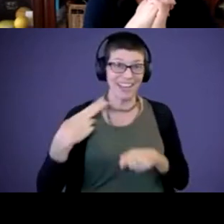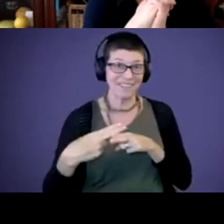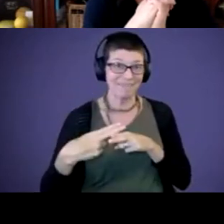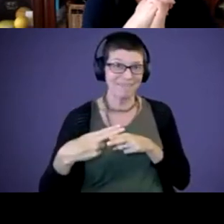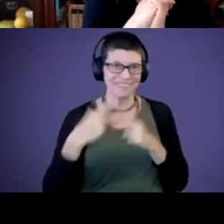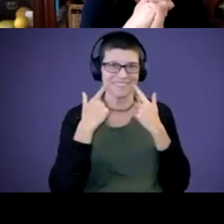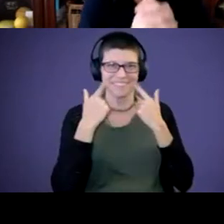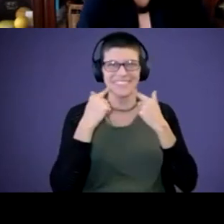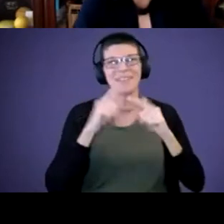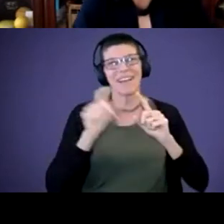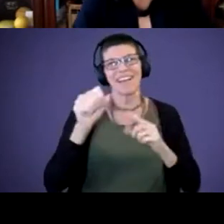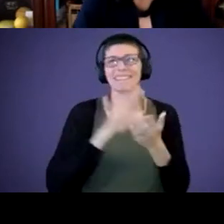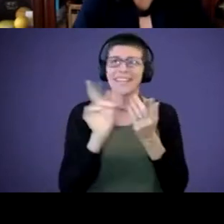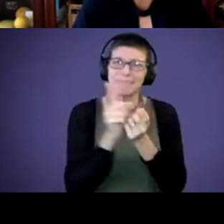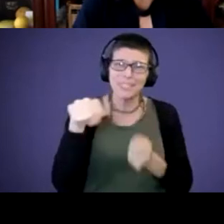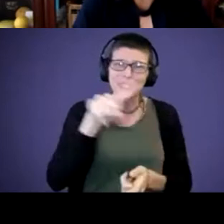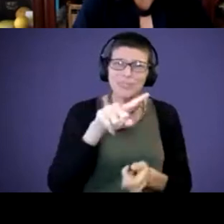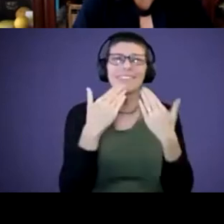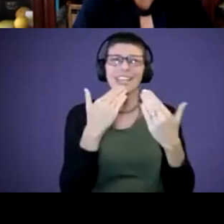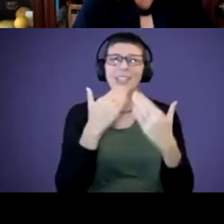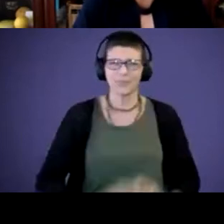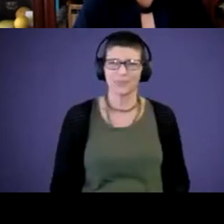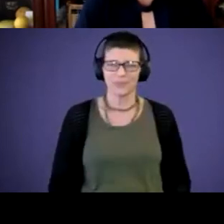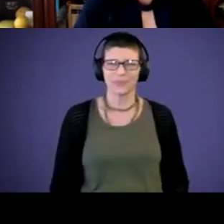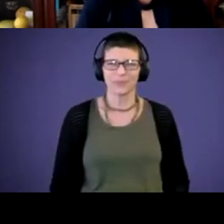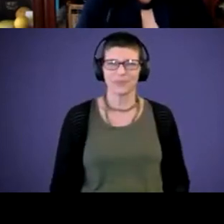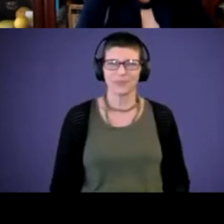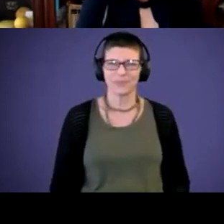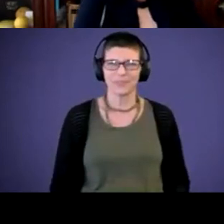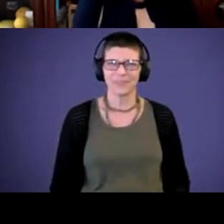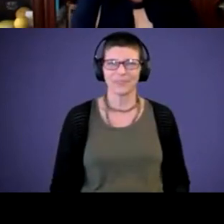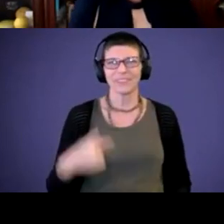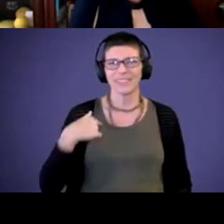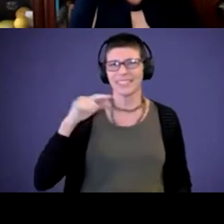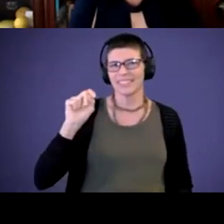But yeah, nice to meet you guys. Thank you. Terry: This is Terry Asia. Thank you for being